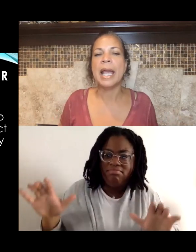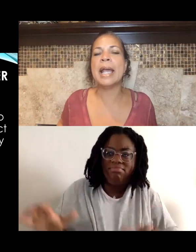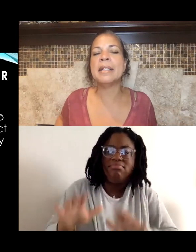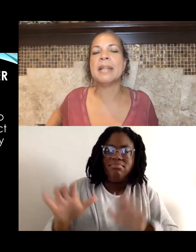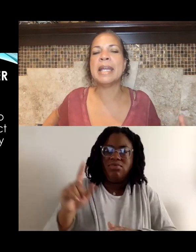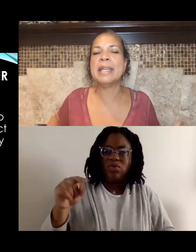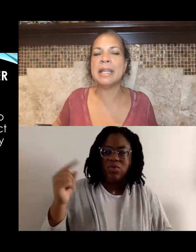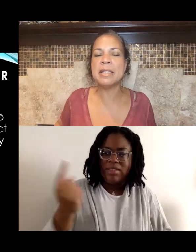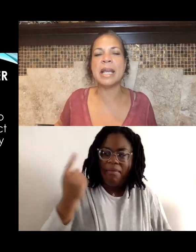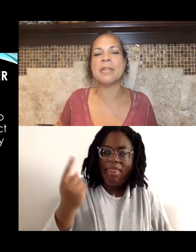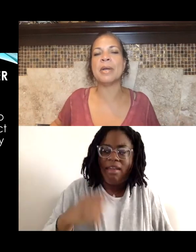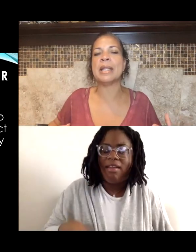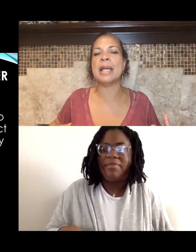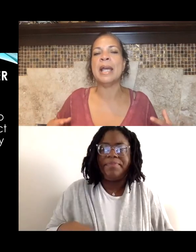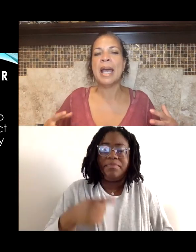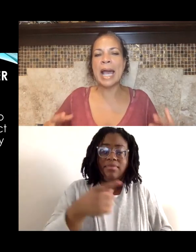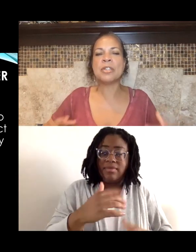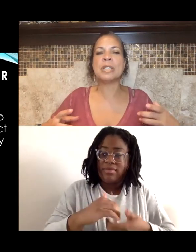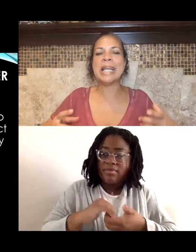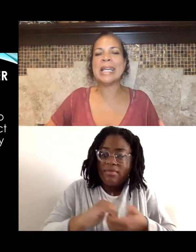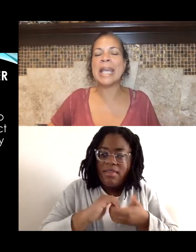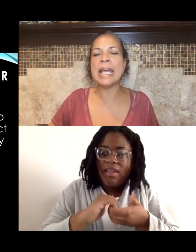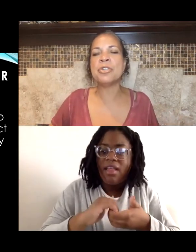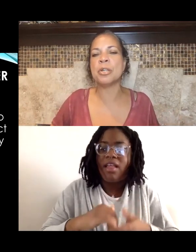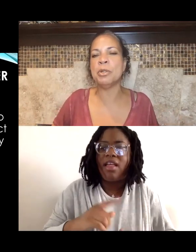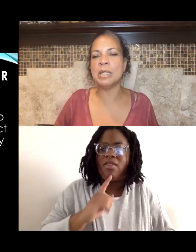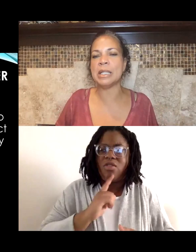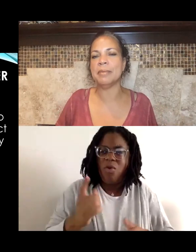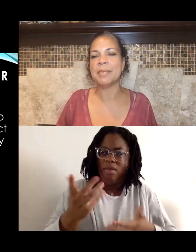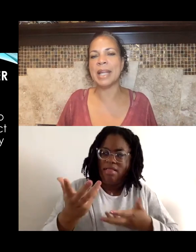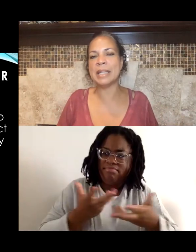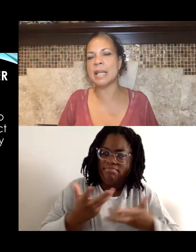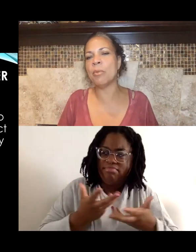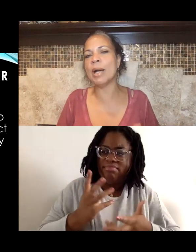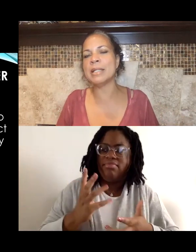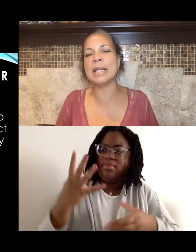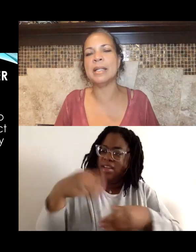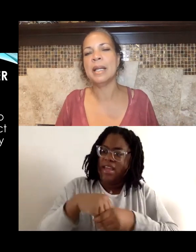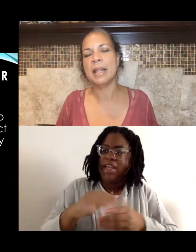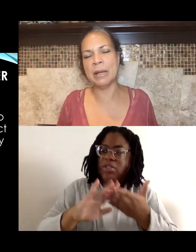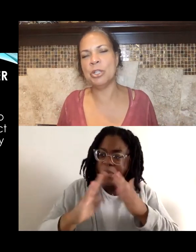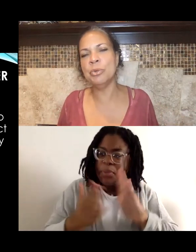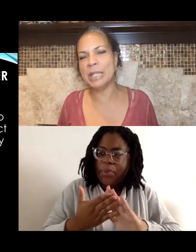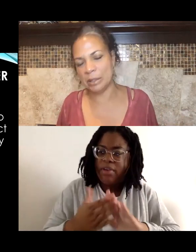And they get together and they actually engage community. And they say, "What is it that you need?